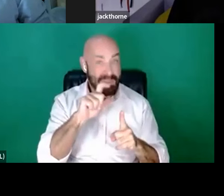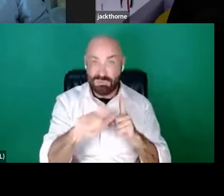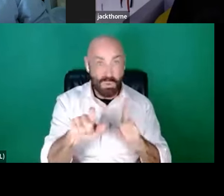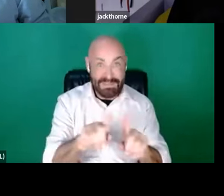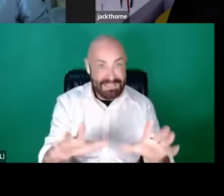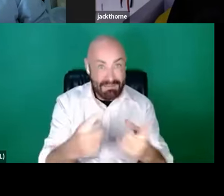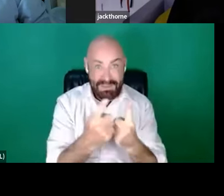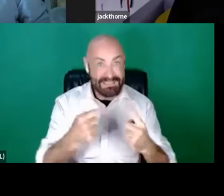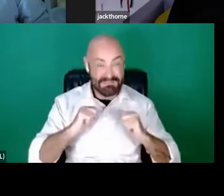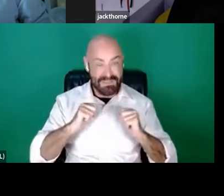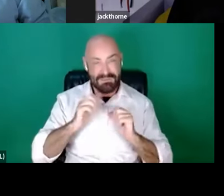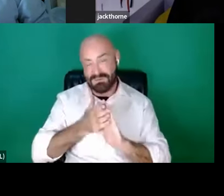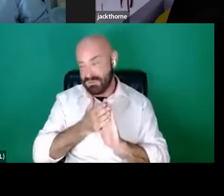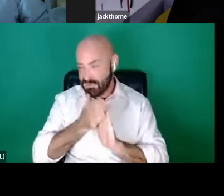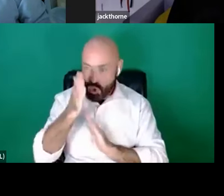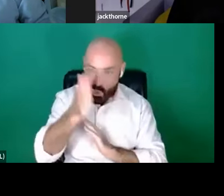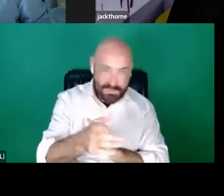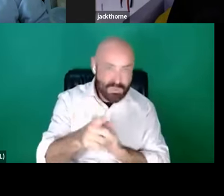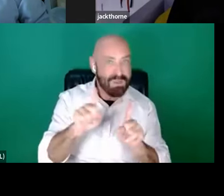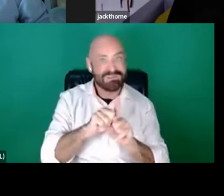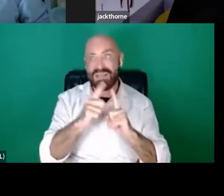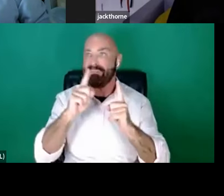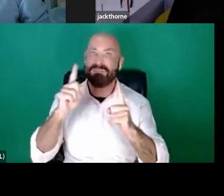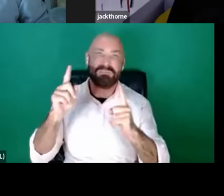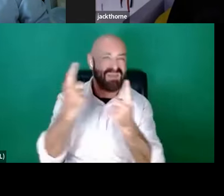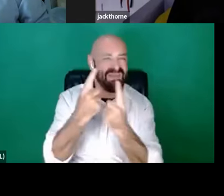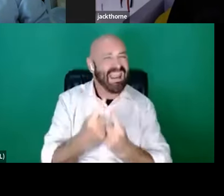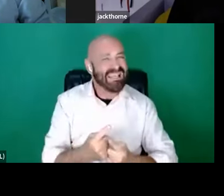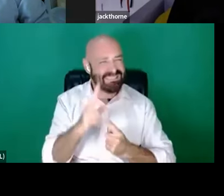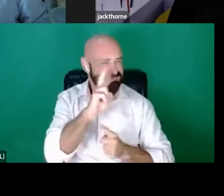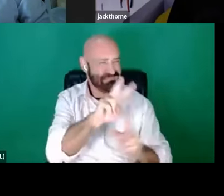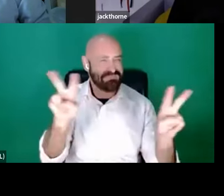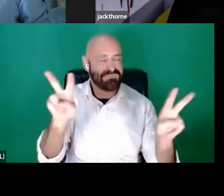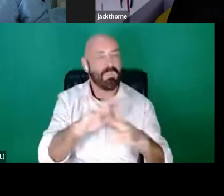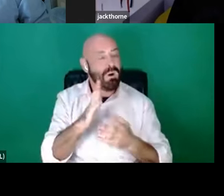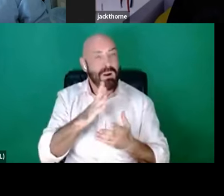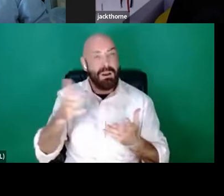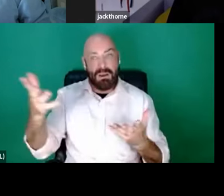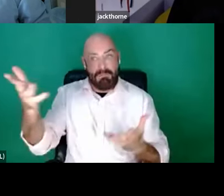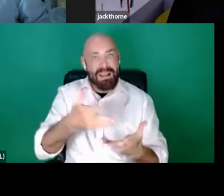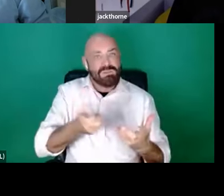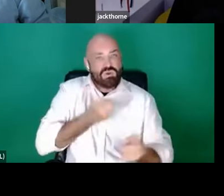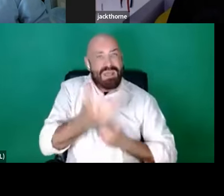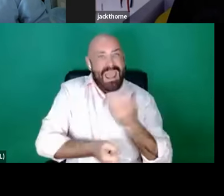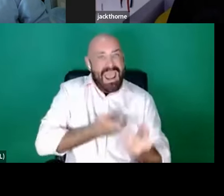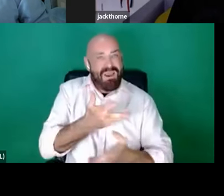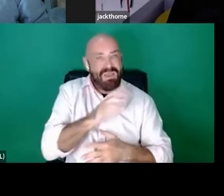thing, going through the same thing to share those experiences and support each other.